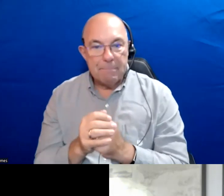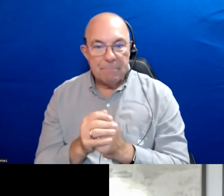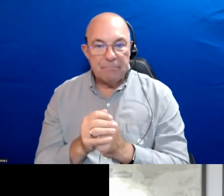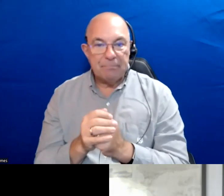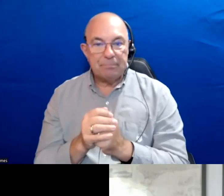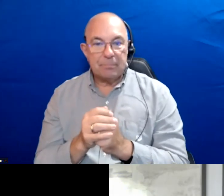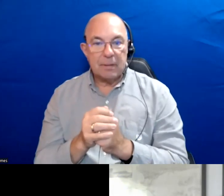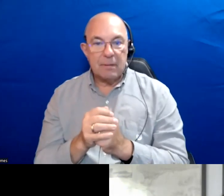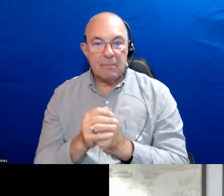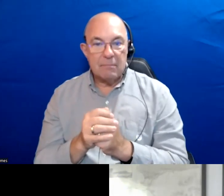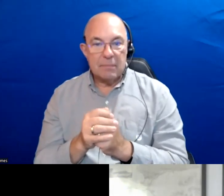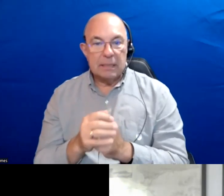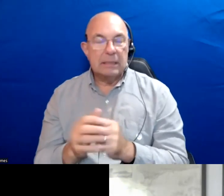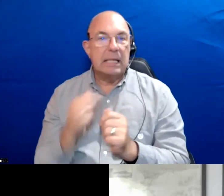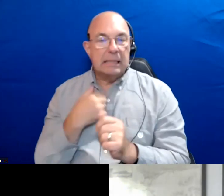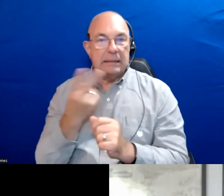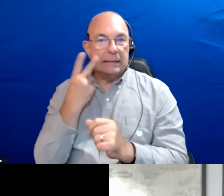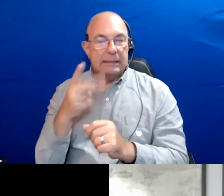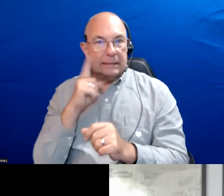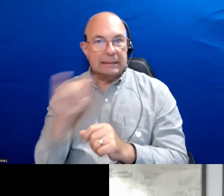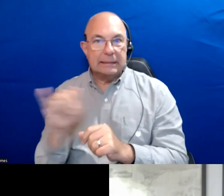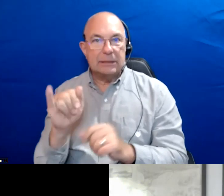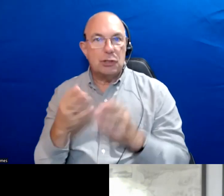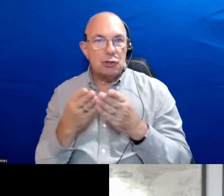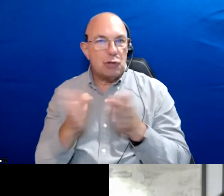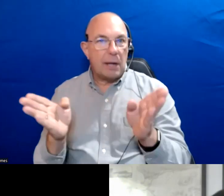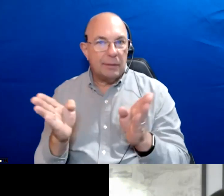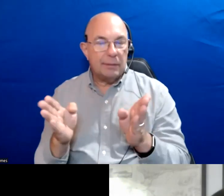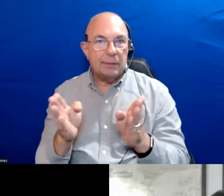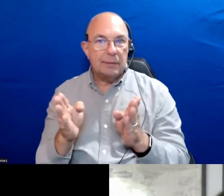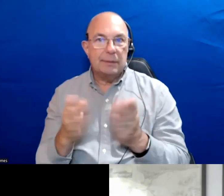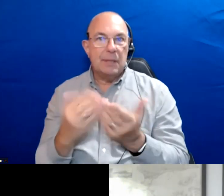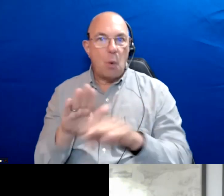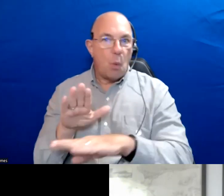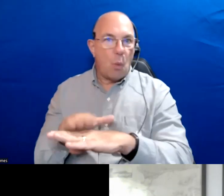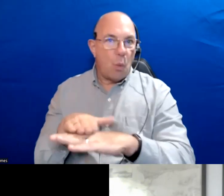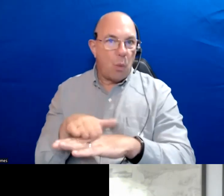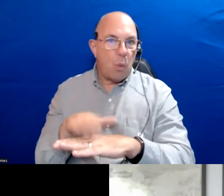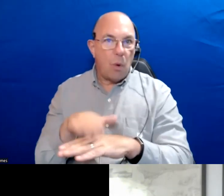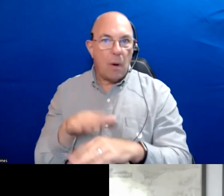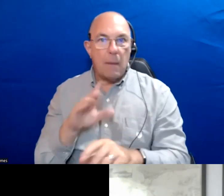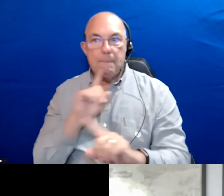At most I see the sort of like general signaling toward you know buzzwords like reconciliation.